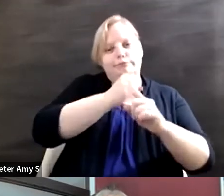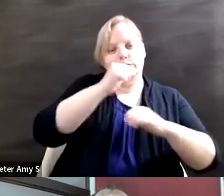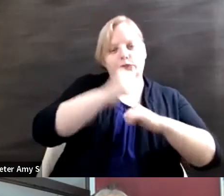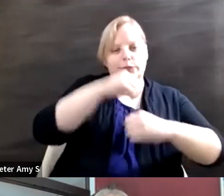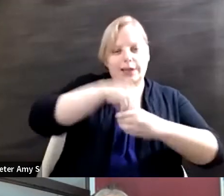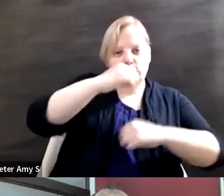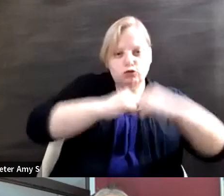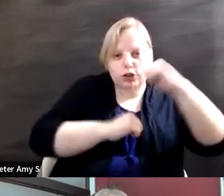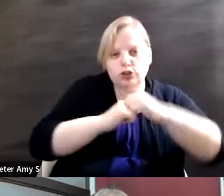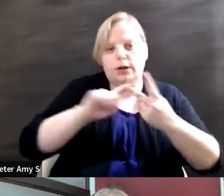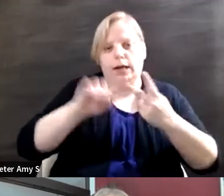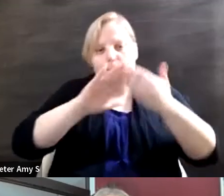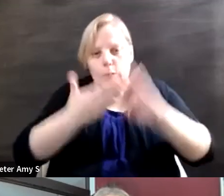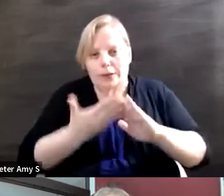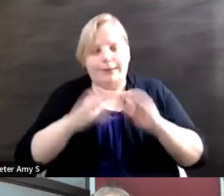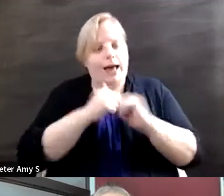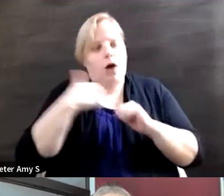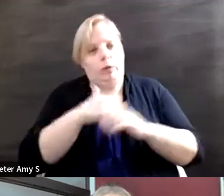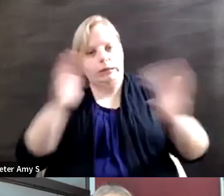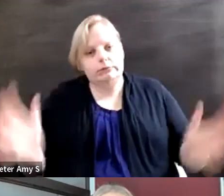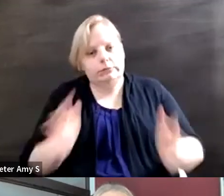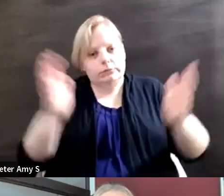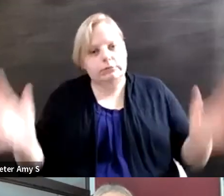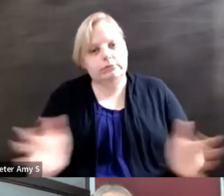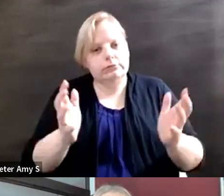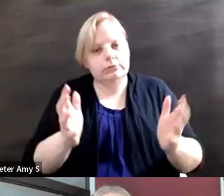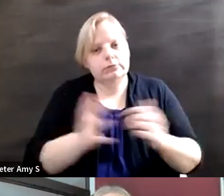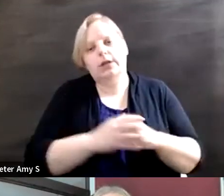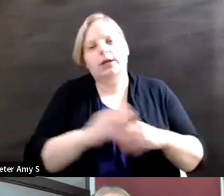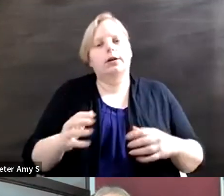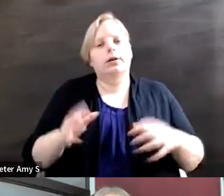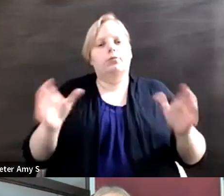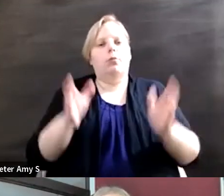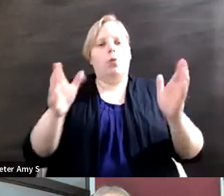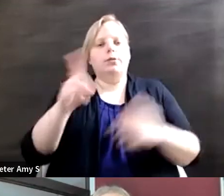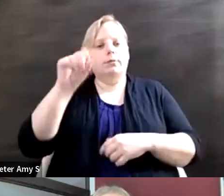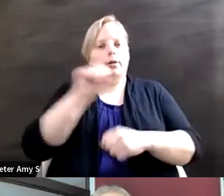how we can encourage--how we can promote disability employment after the paralympics?